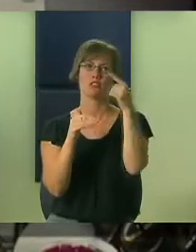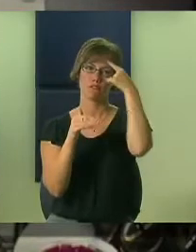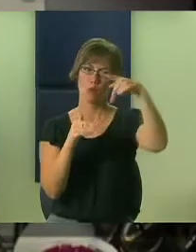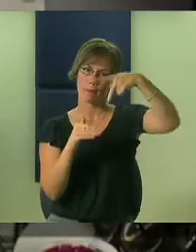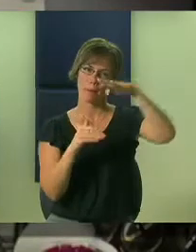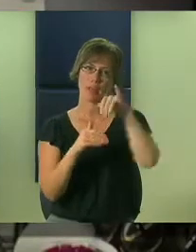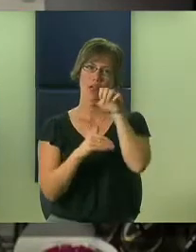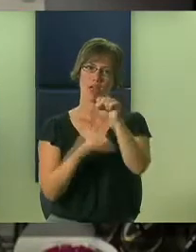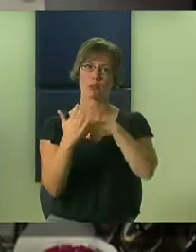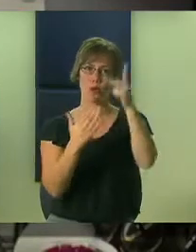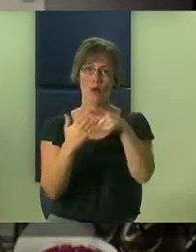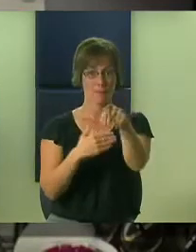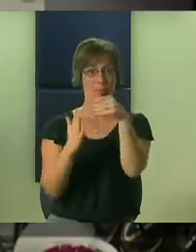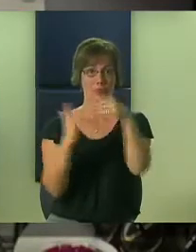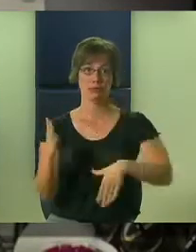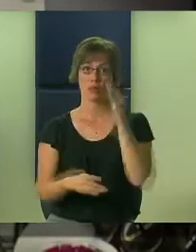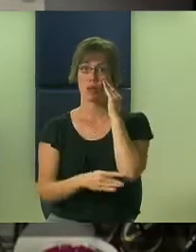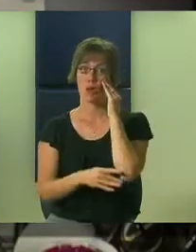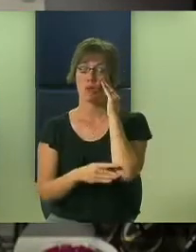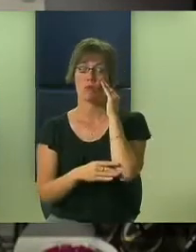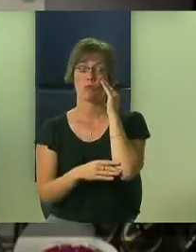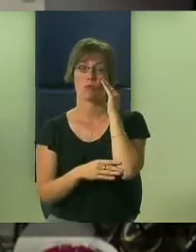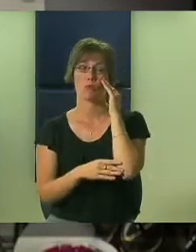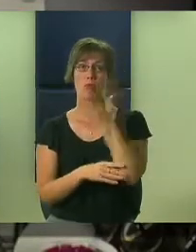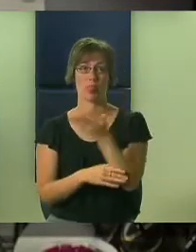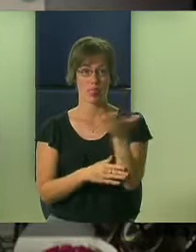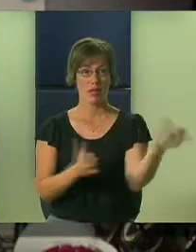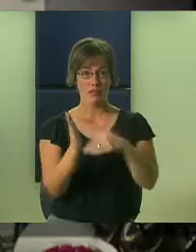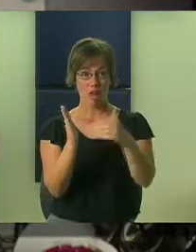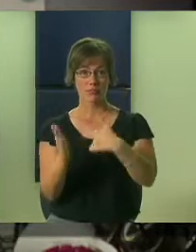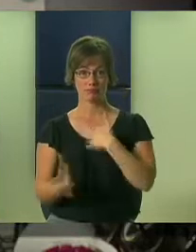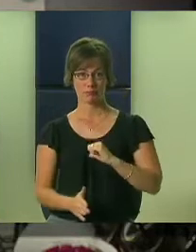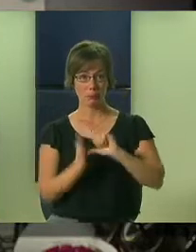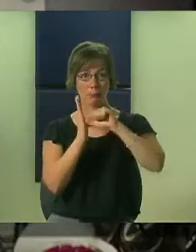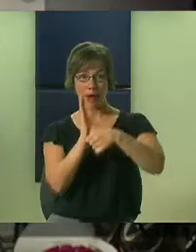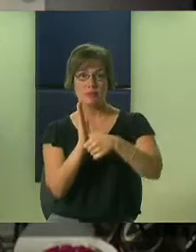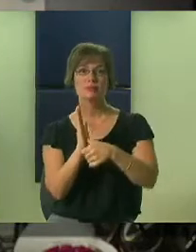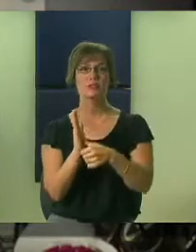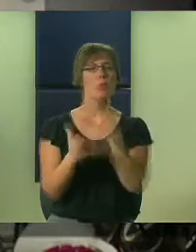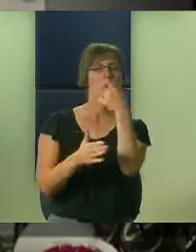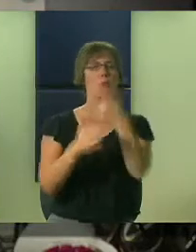go and ask any of our kids, "What are the three expectations of the PBIS program?" and